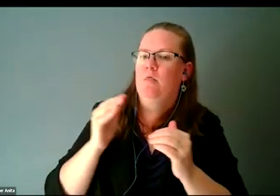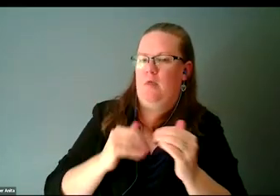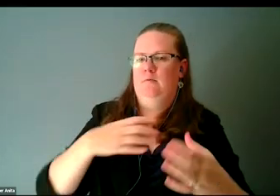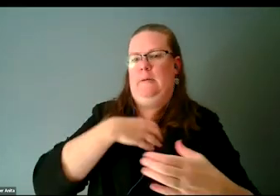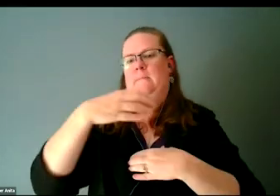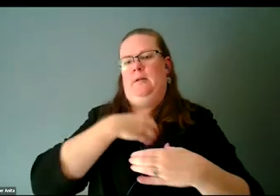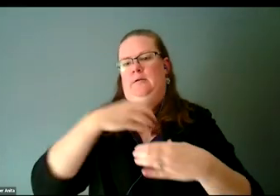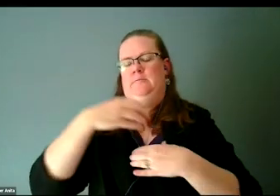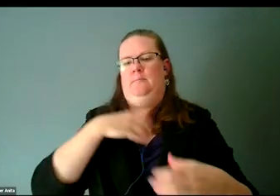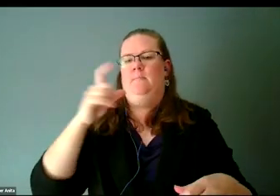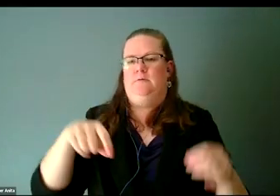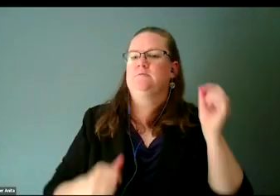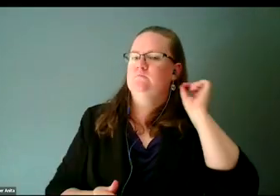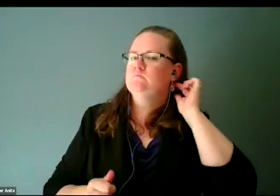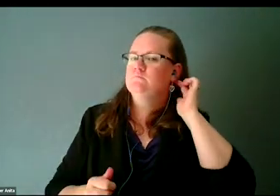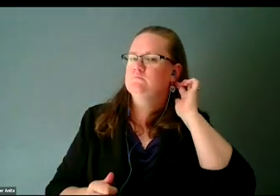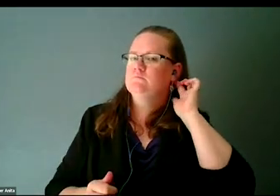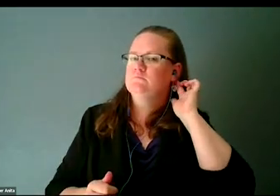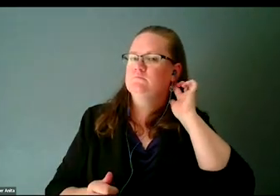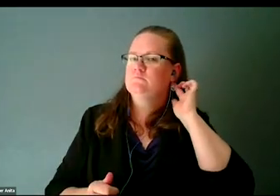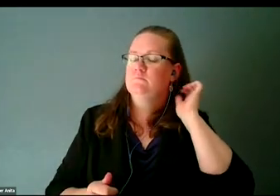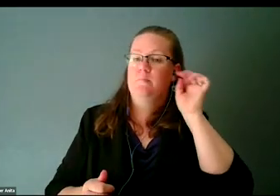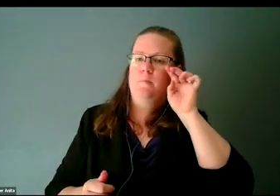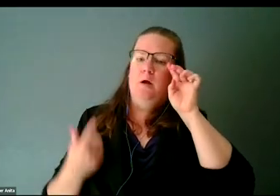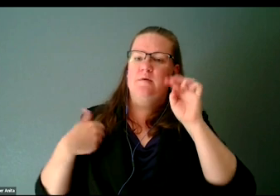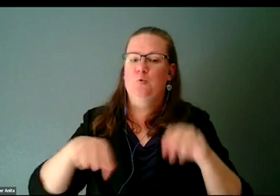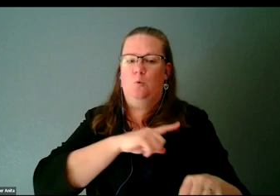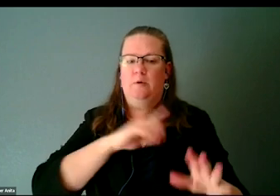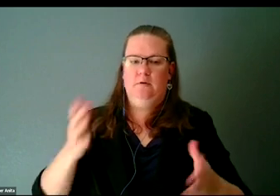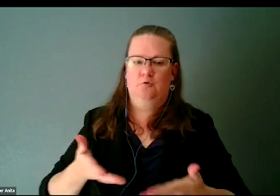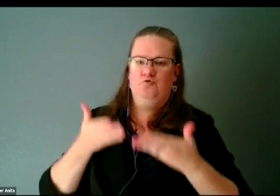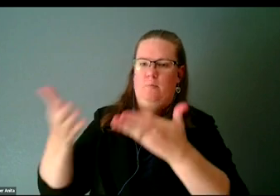What we contribute is our music, our words, our perspectives,